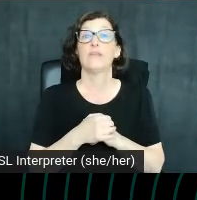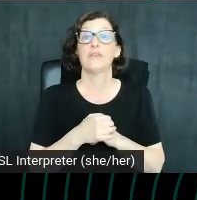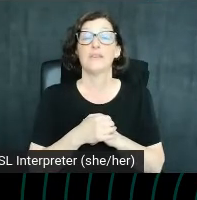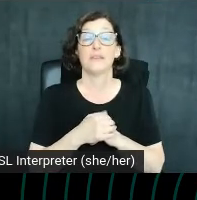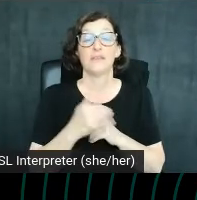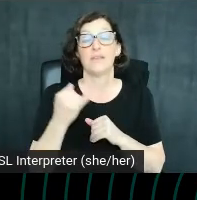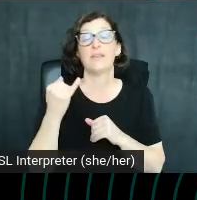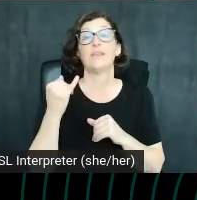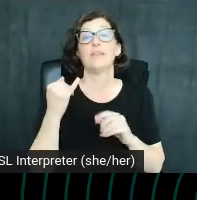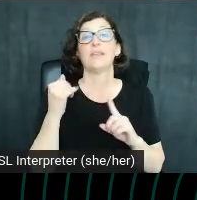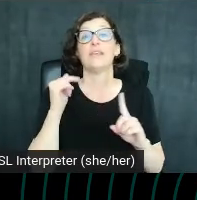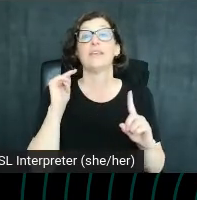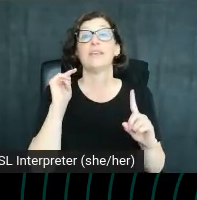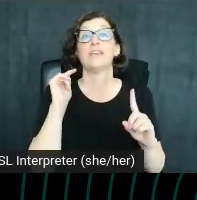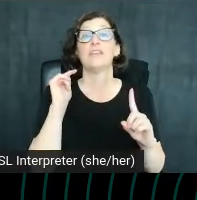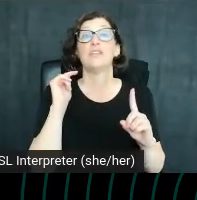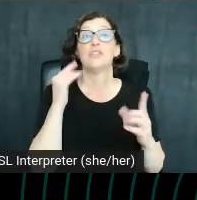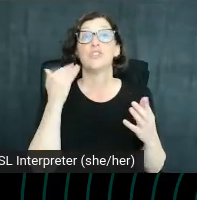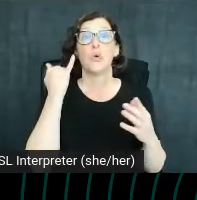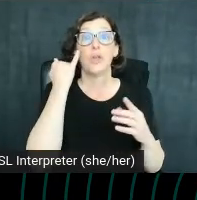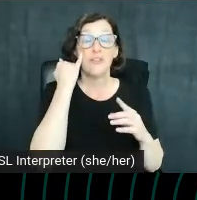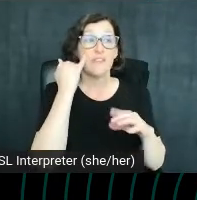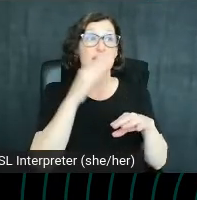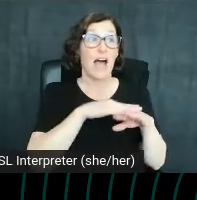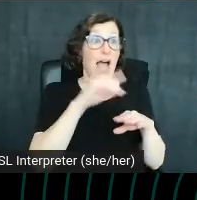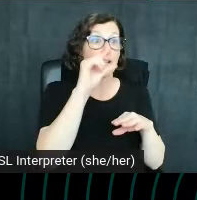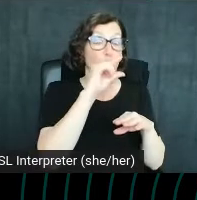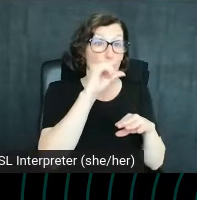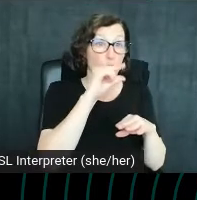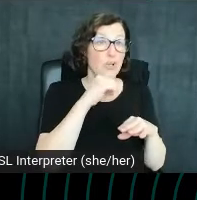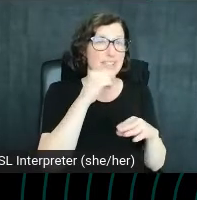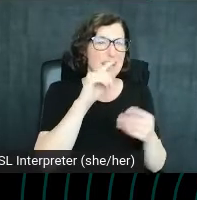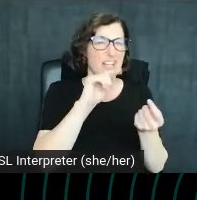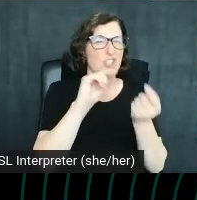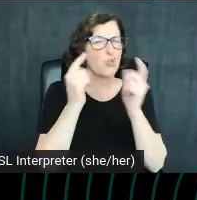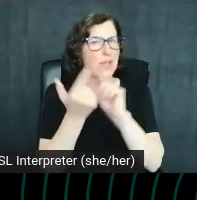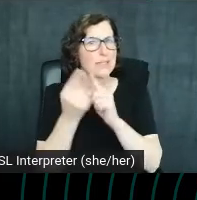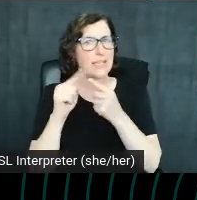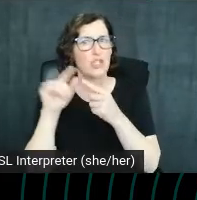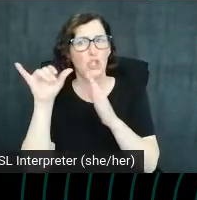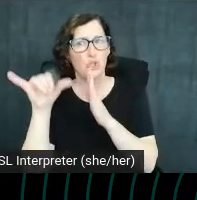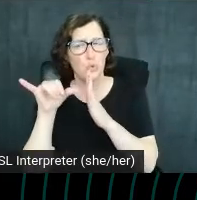this is going to translate to YouTube, right? Because anyone searching for that it's going to be looking at Google.